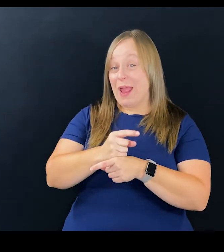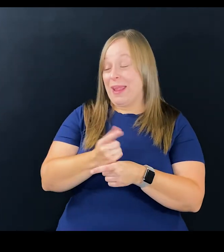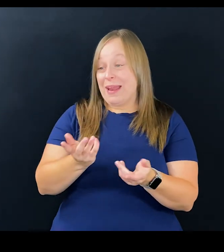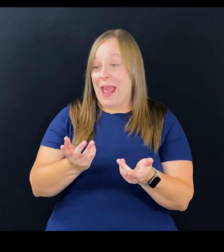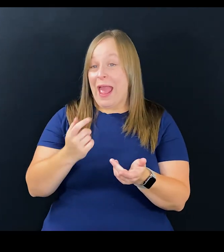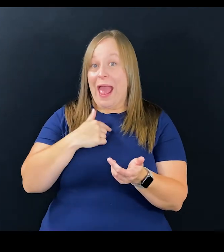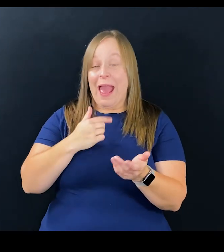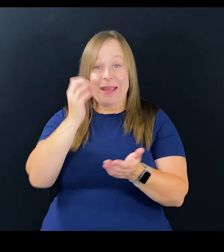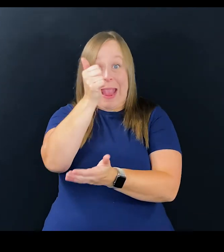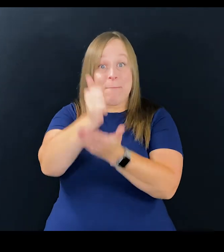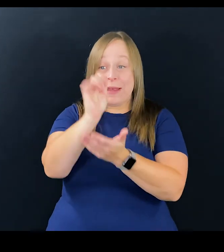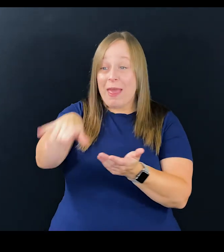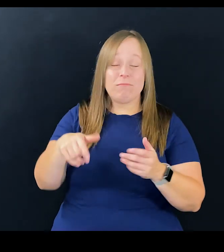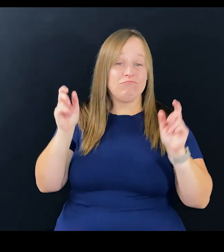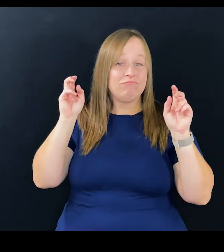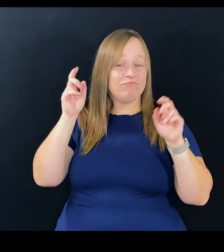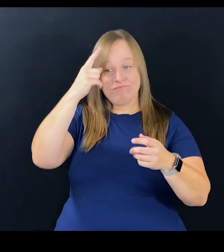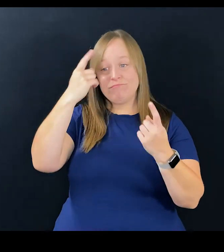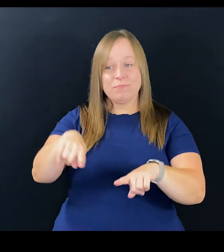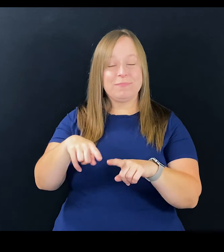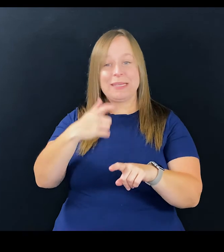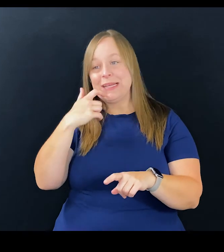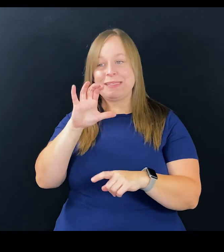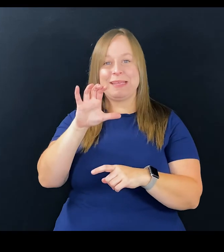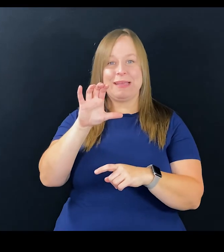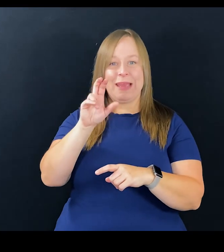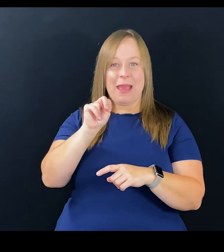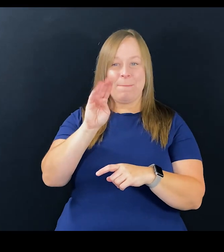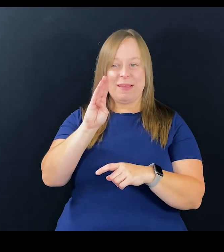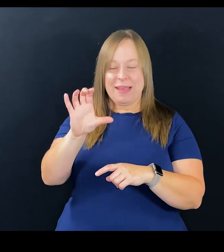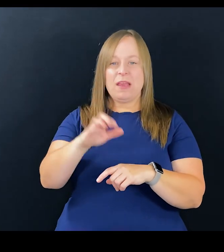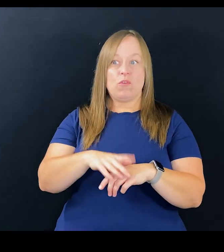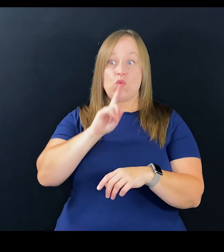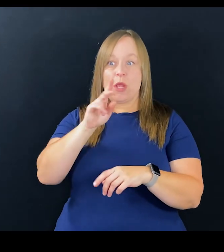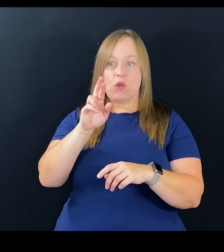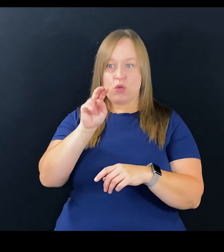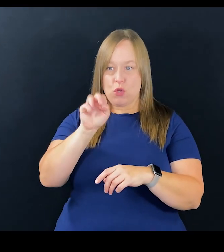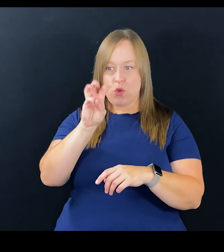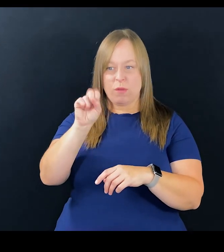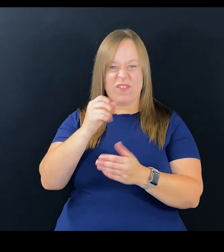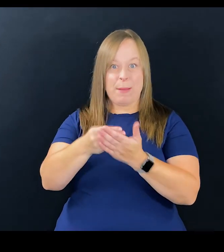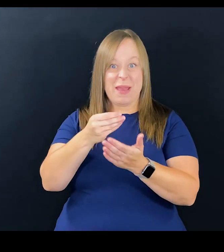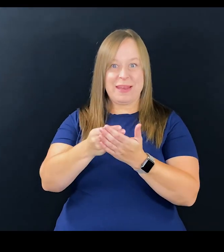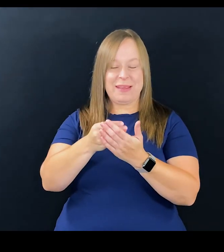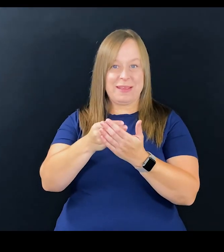Yes. I'd amen to that. I'm also addicted to CNBC because I think you'd get the real news out of the money